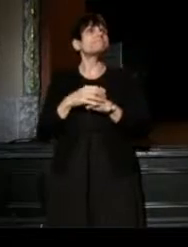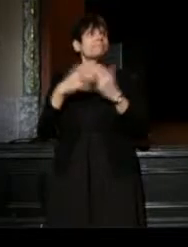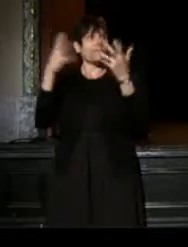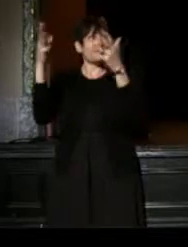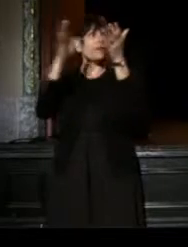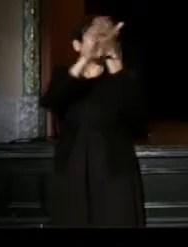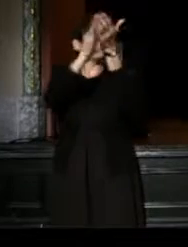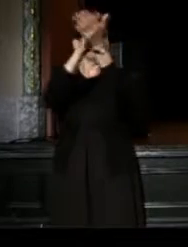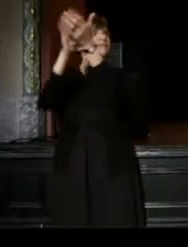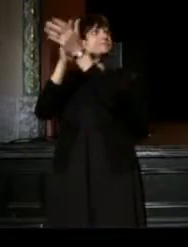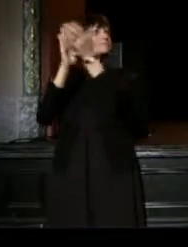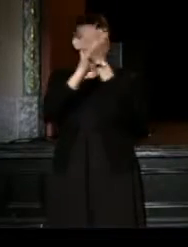Thank you so much.